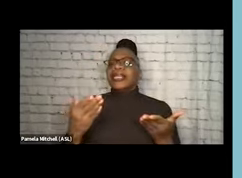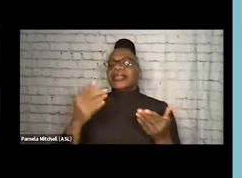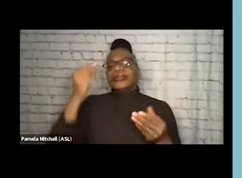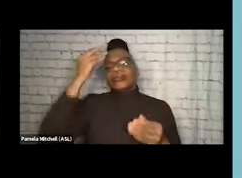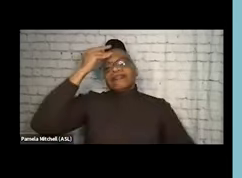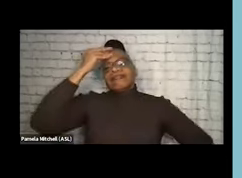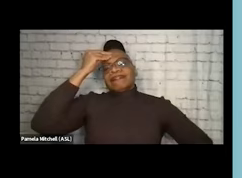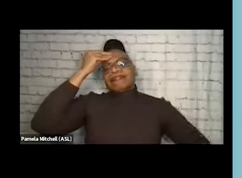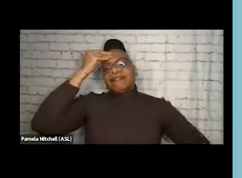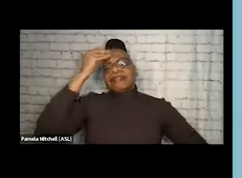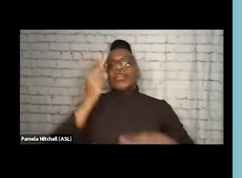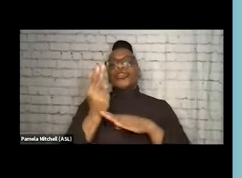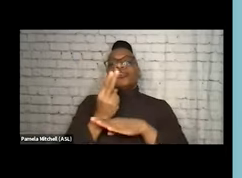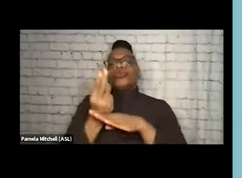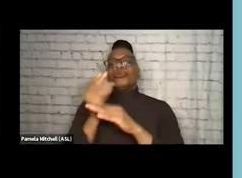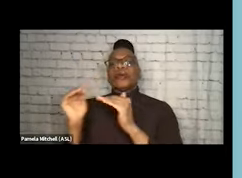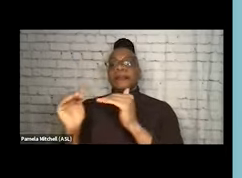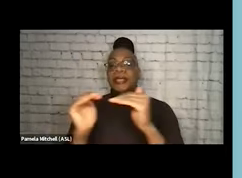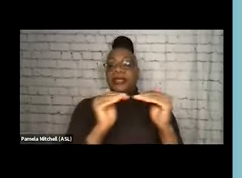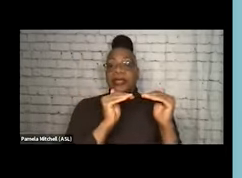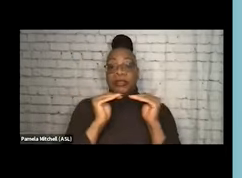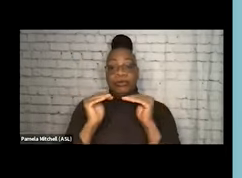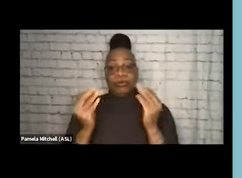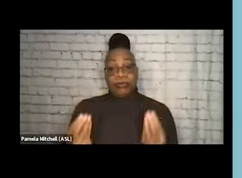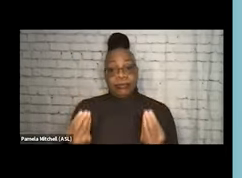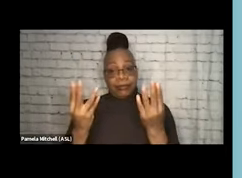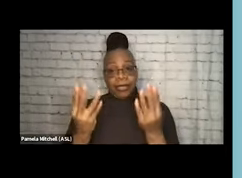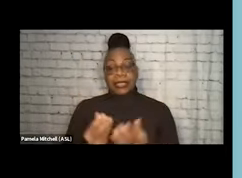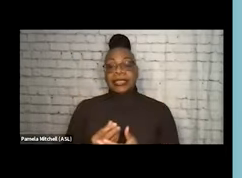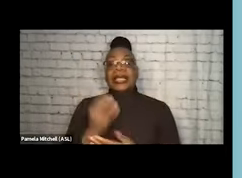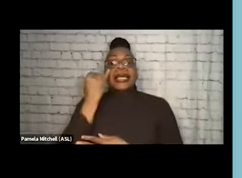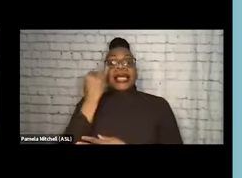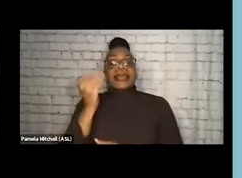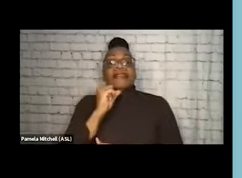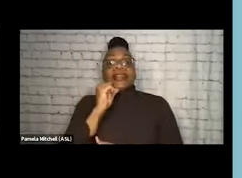is the use of peers. And if you're not already doing it,